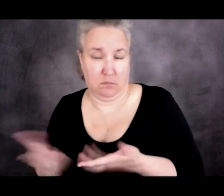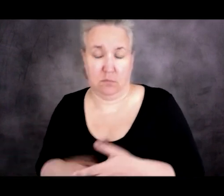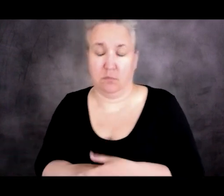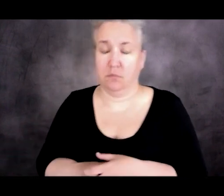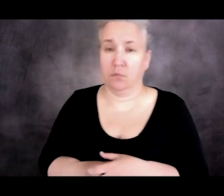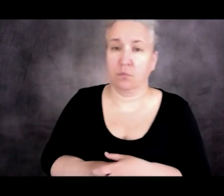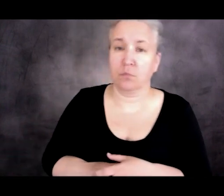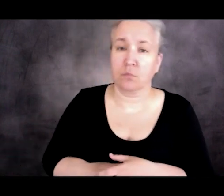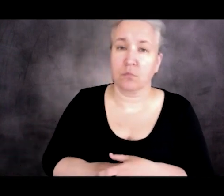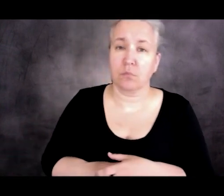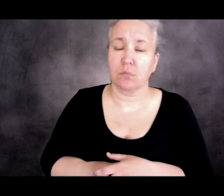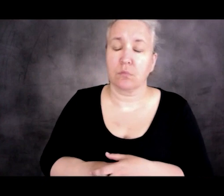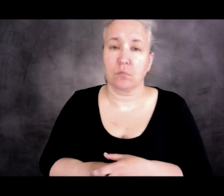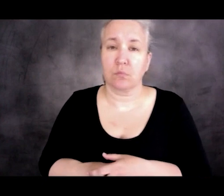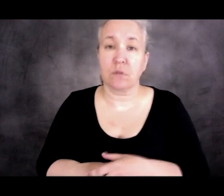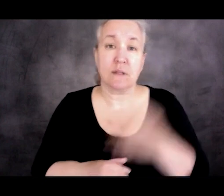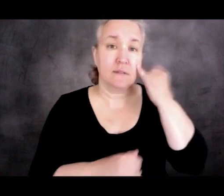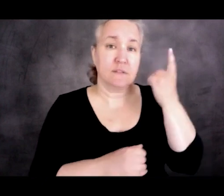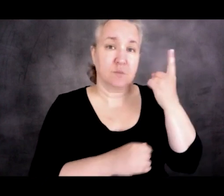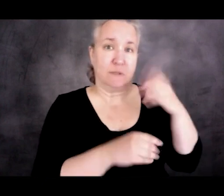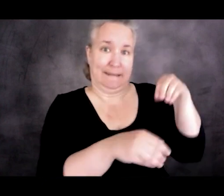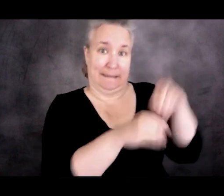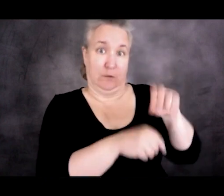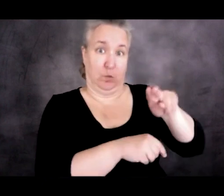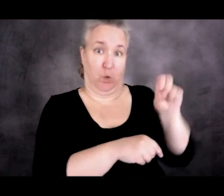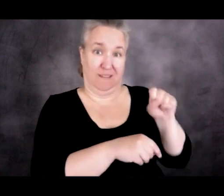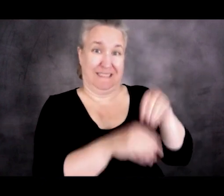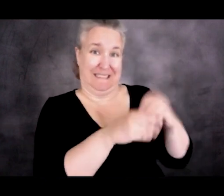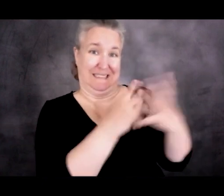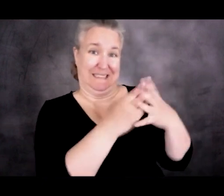If you're in a detention center in the US,